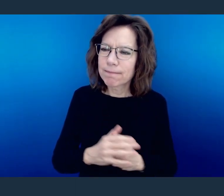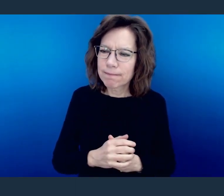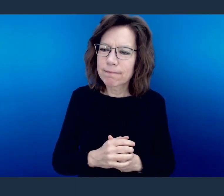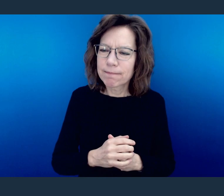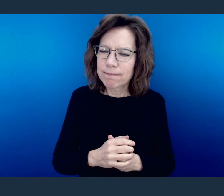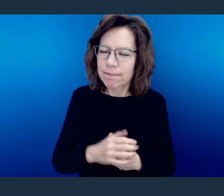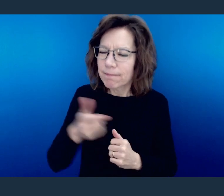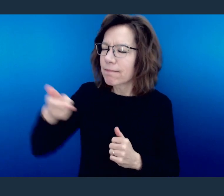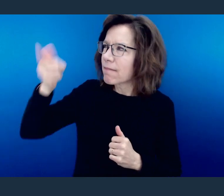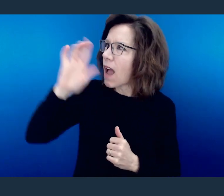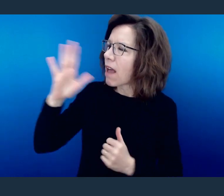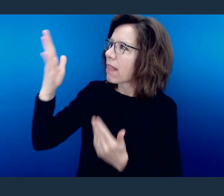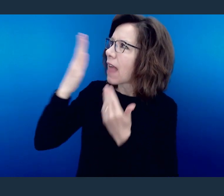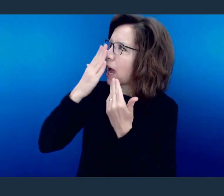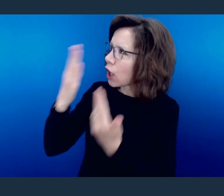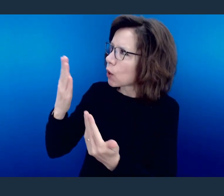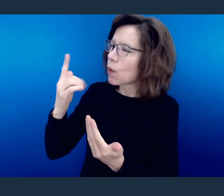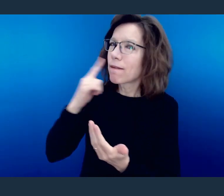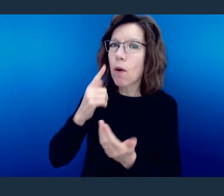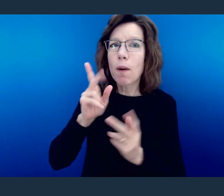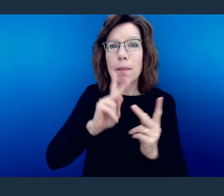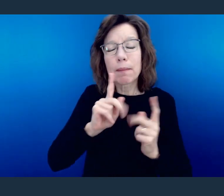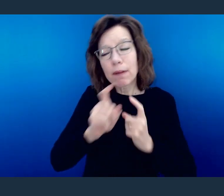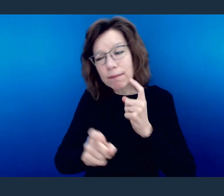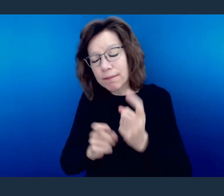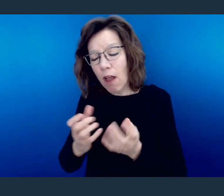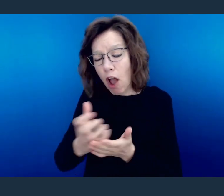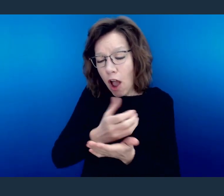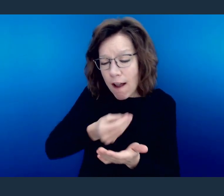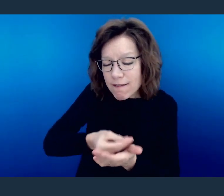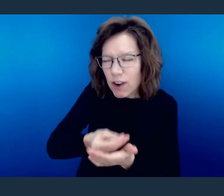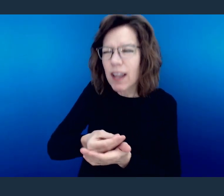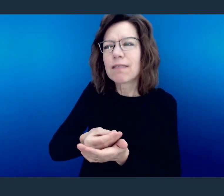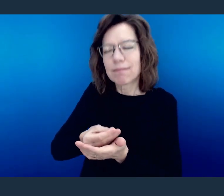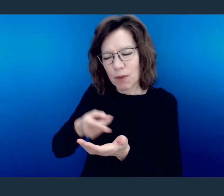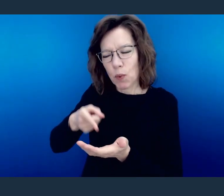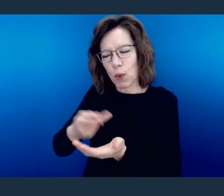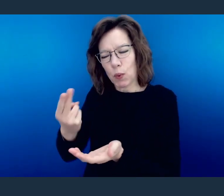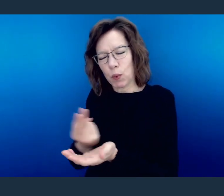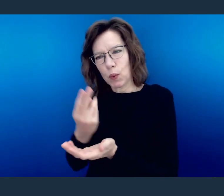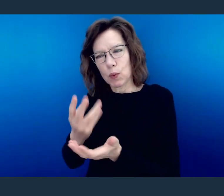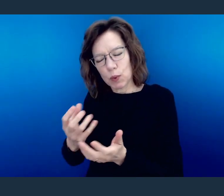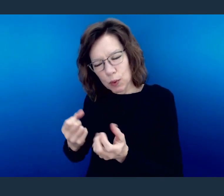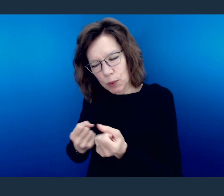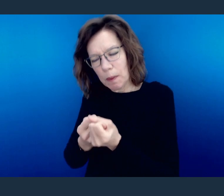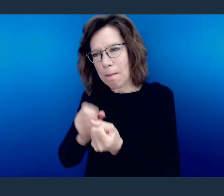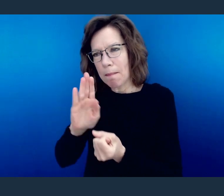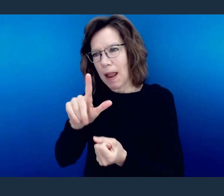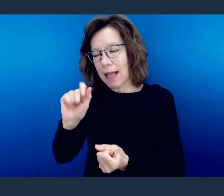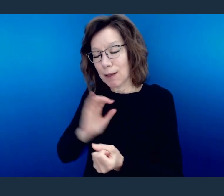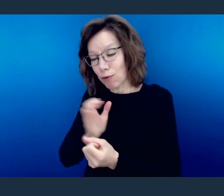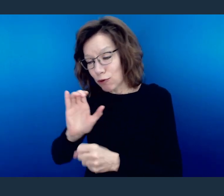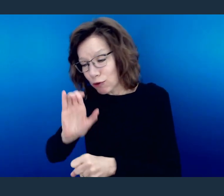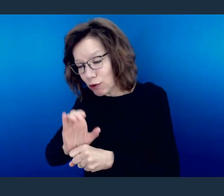God, I thank You for the tithes and offerings that You are going to use to bless this church and bless this community.